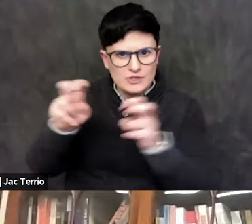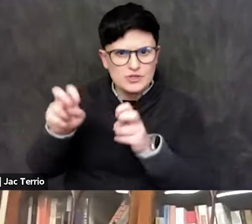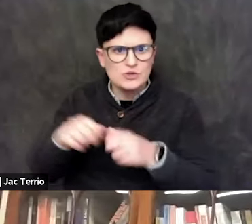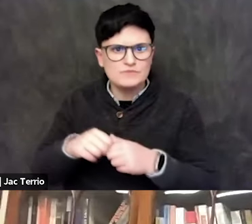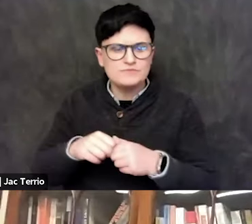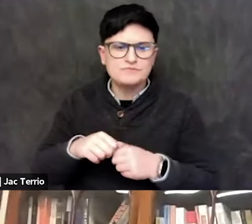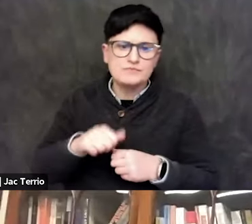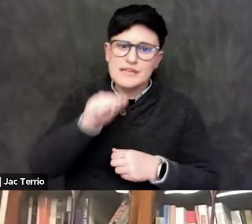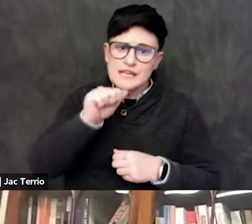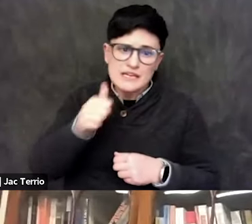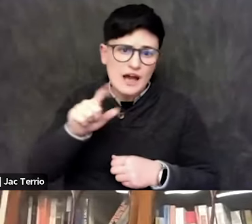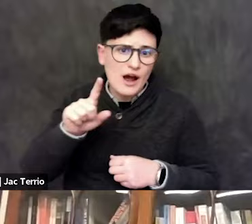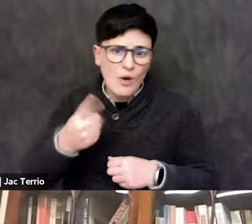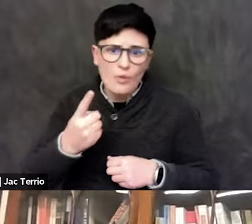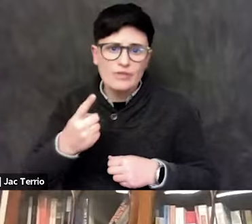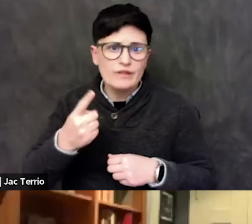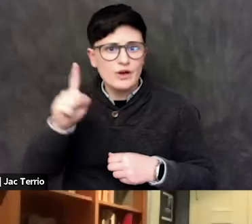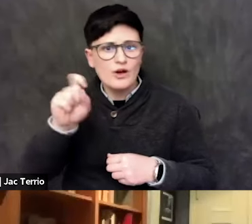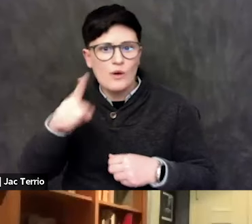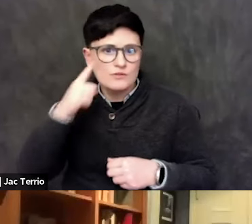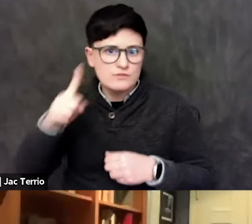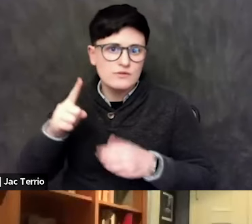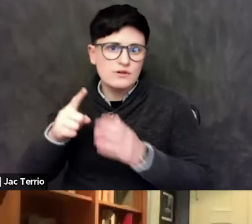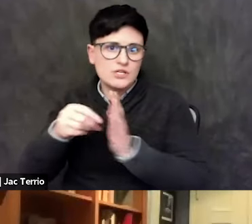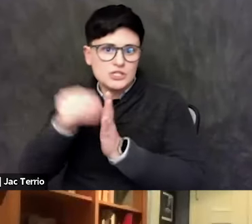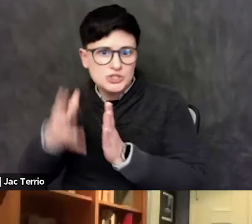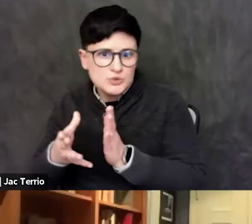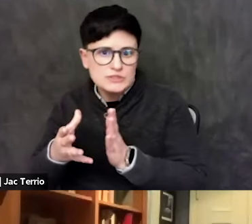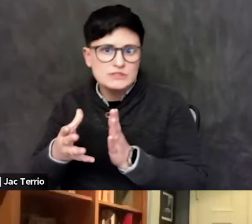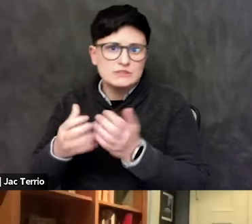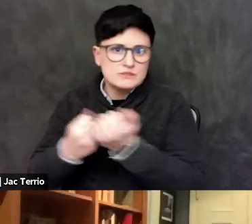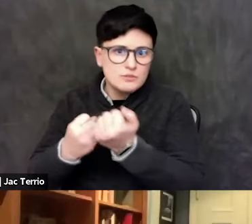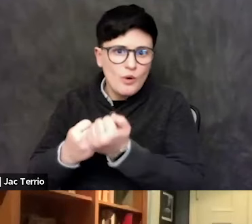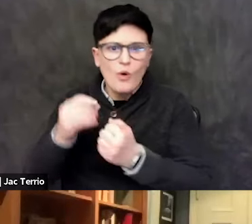or to think about it for administrators, but it's also to think about it for curriculum.